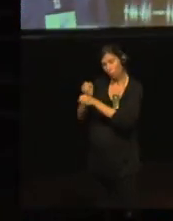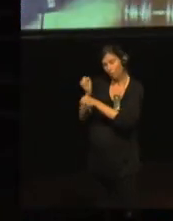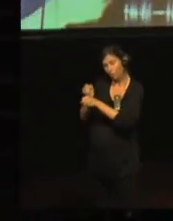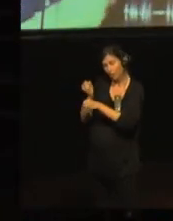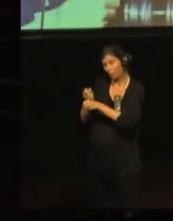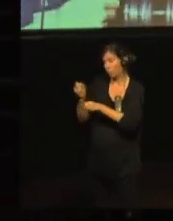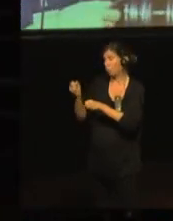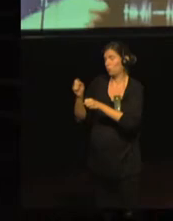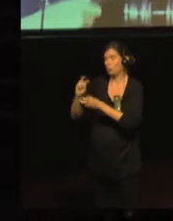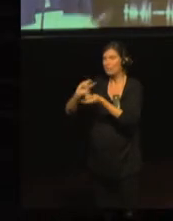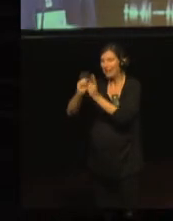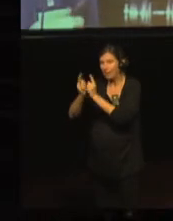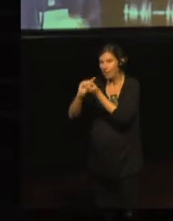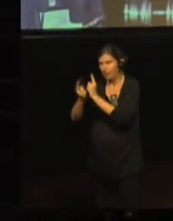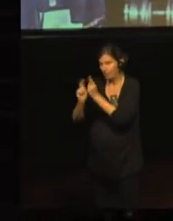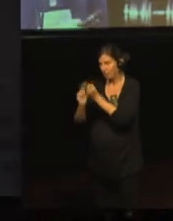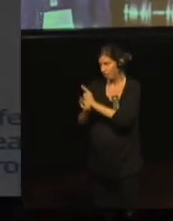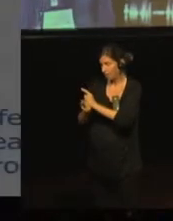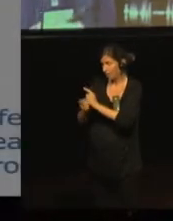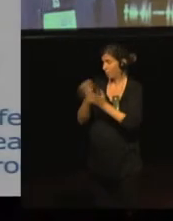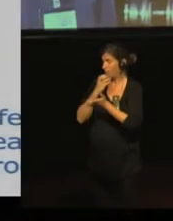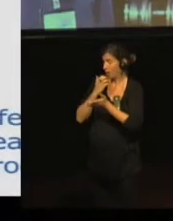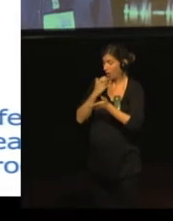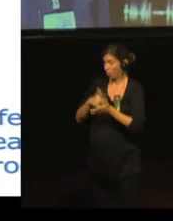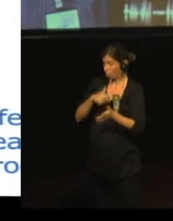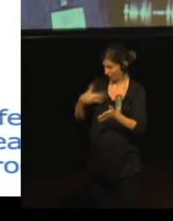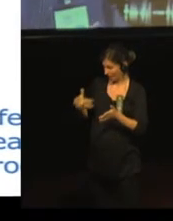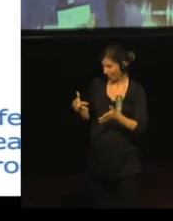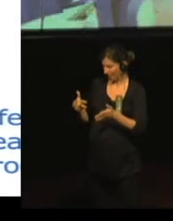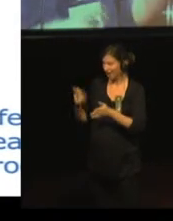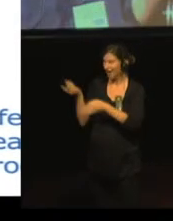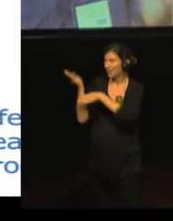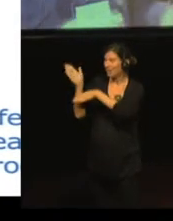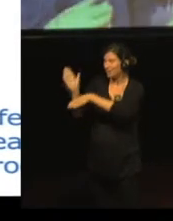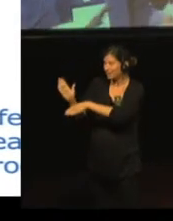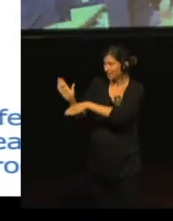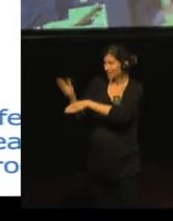Aalborg, they could present their proposals. We had a long discussion because